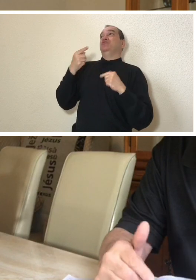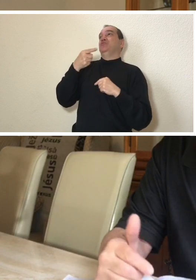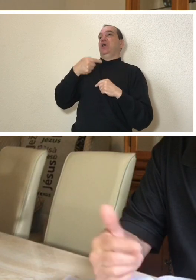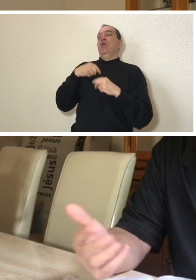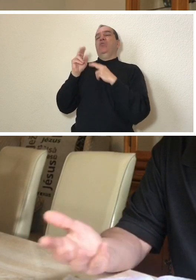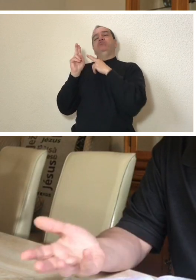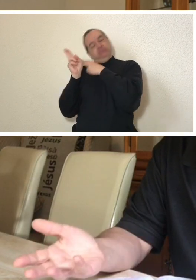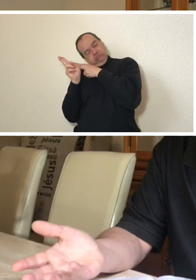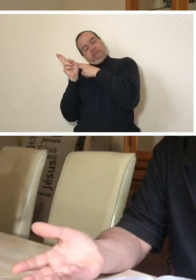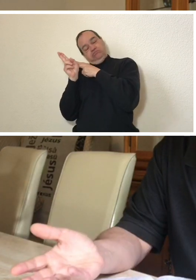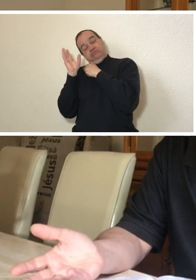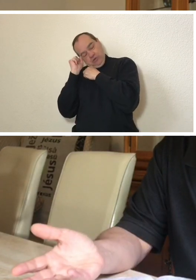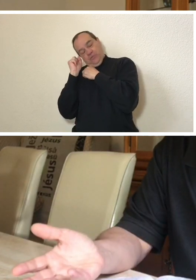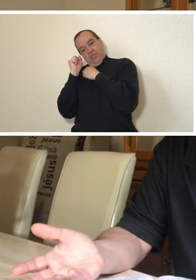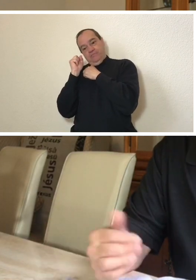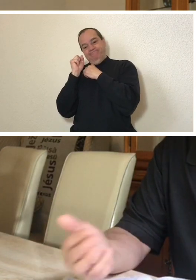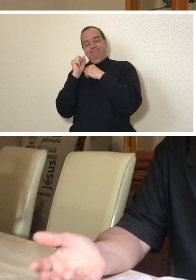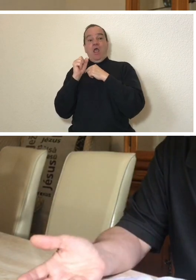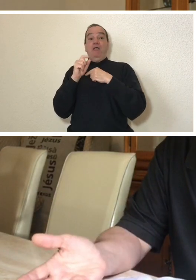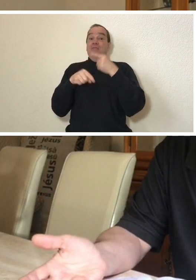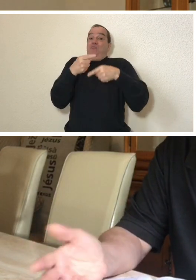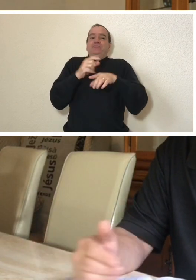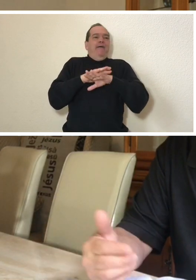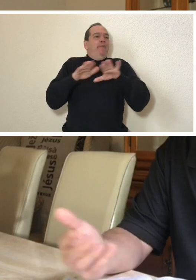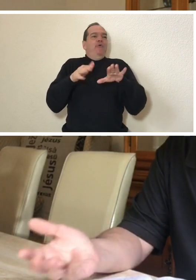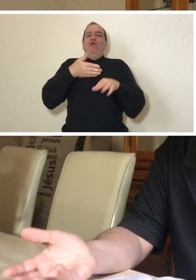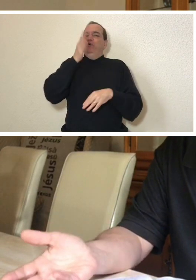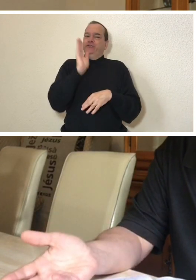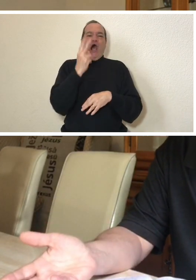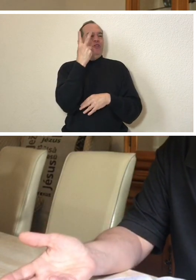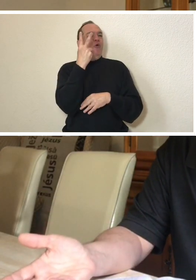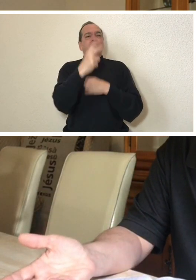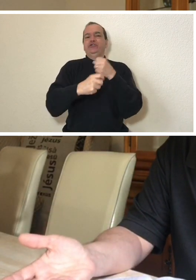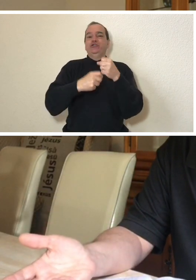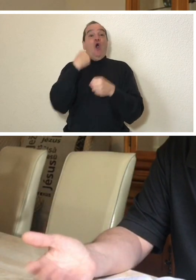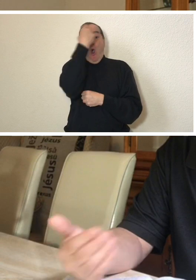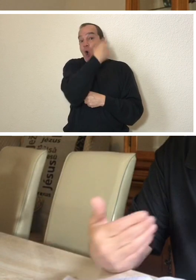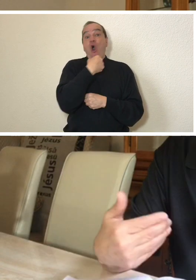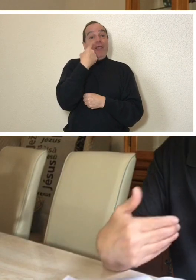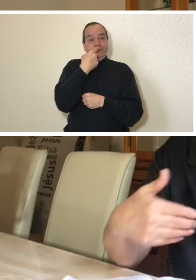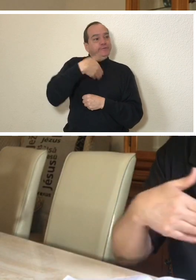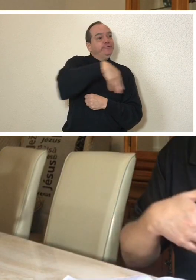then I fell asleep and two hours later I was on my way home with a new